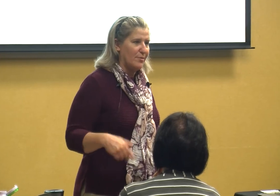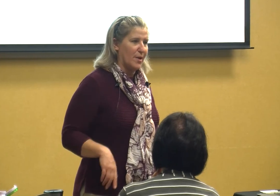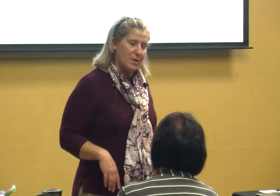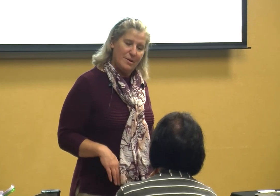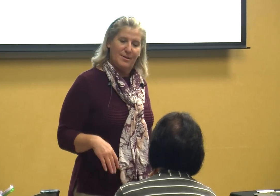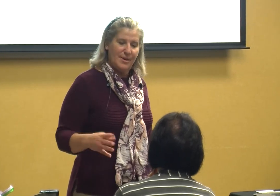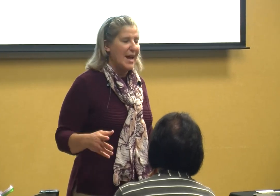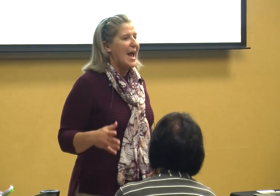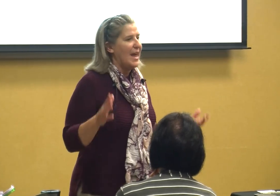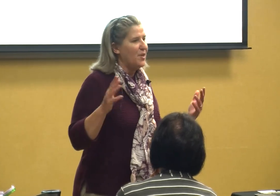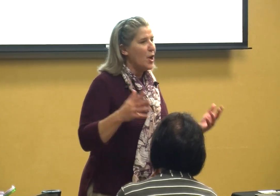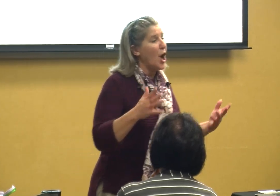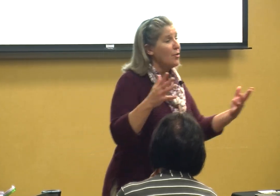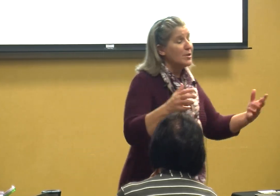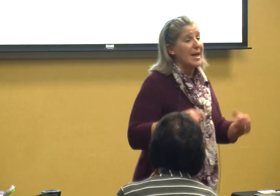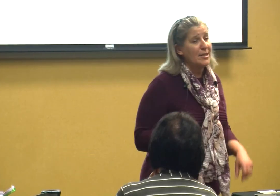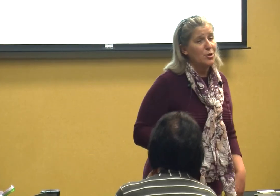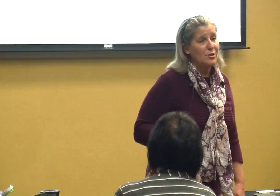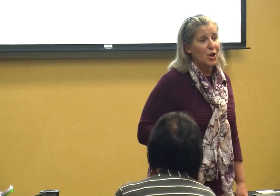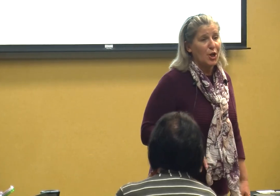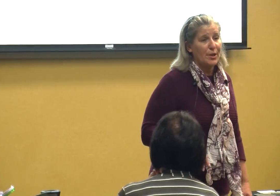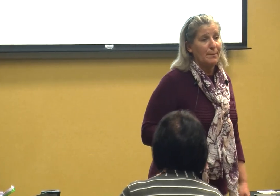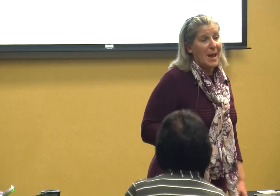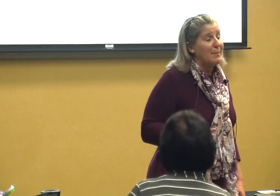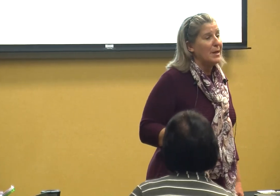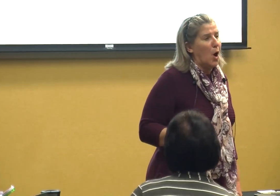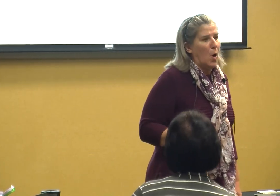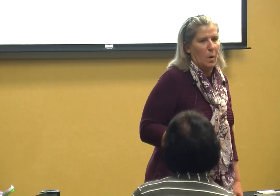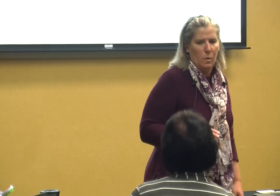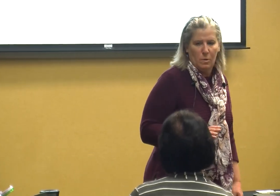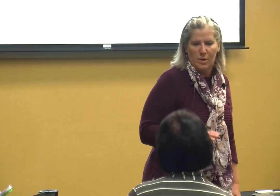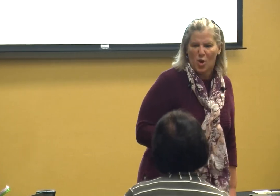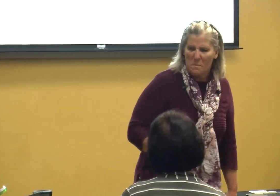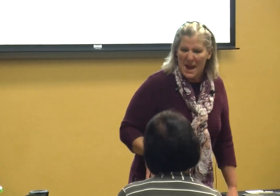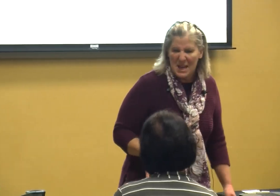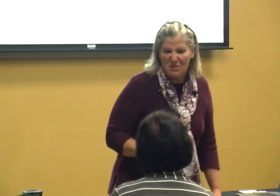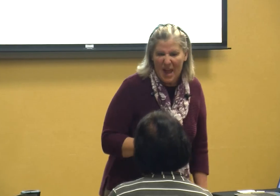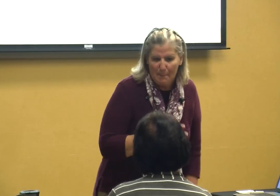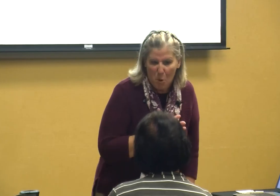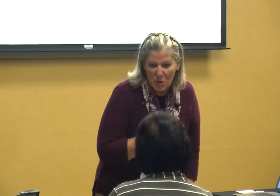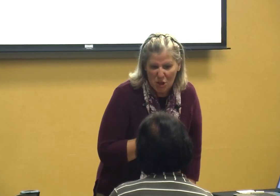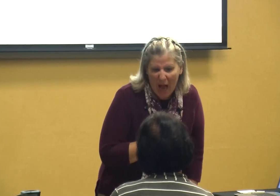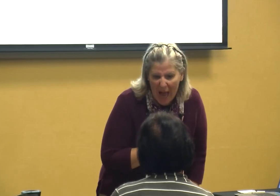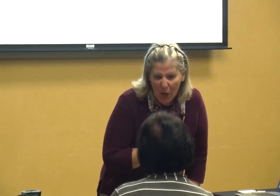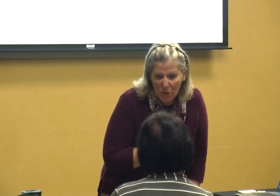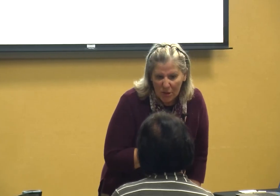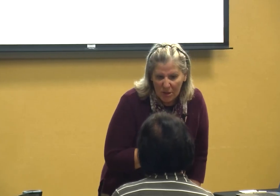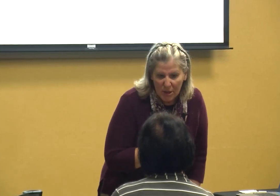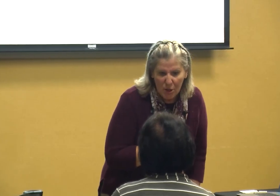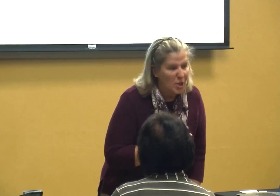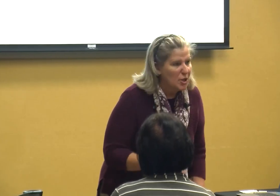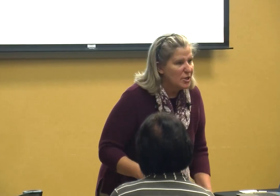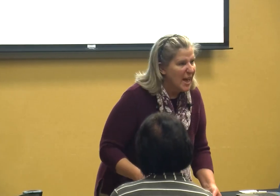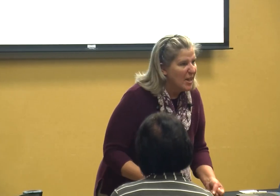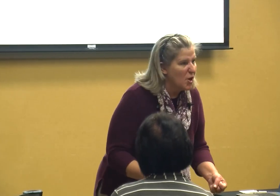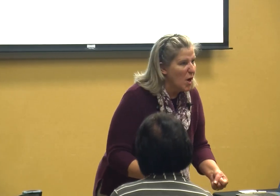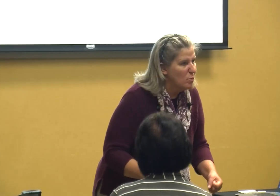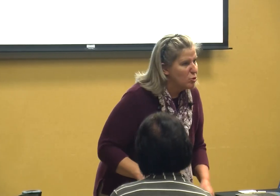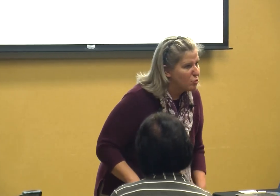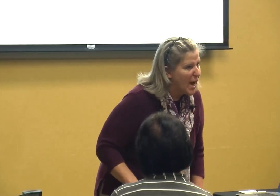of uh and their other teachers are gonna maybe oh you're making that poor child take their own tray